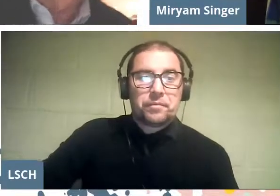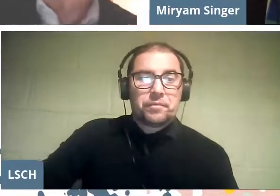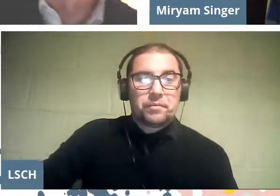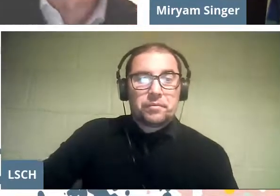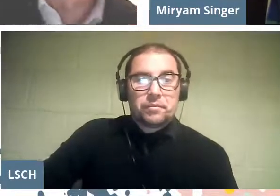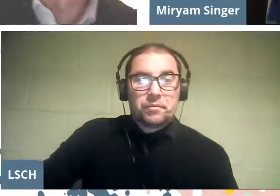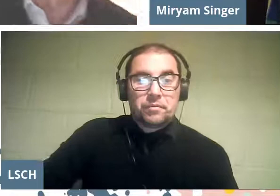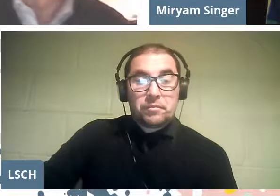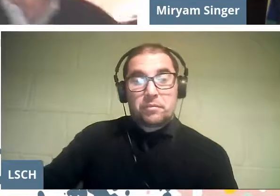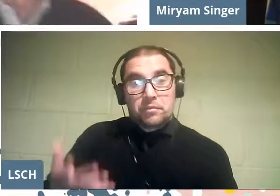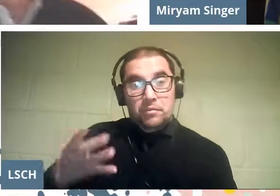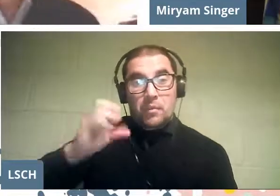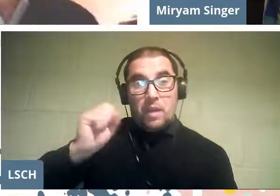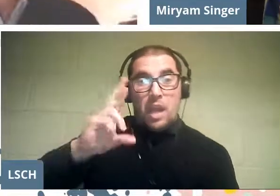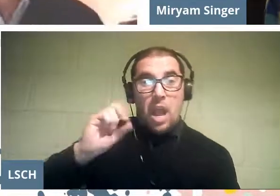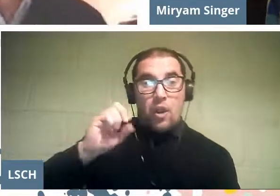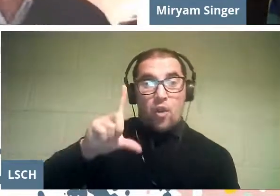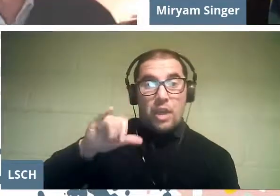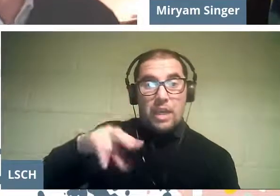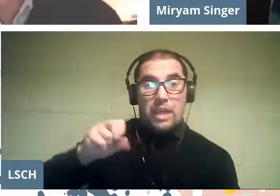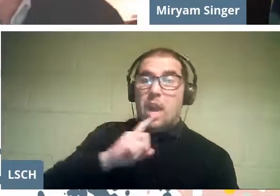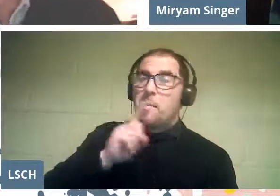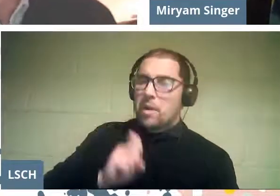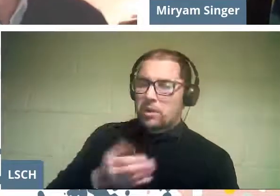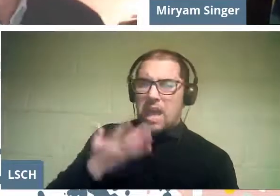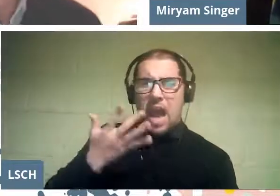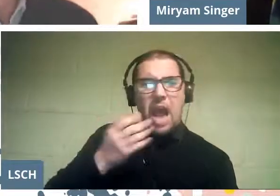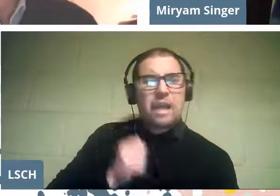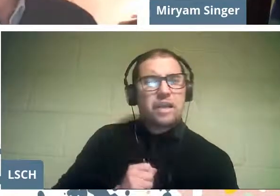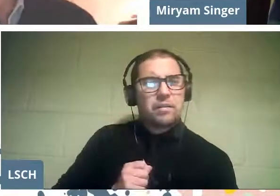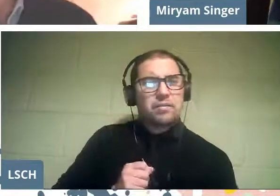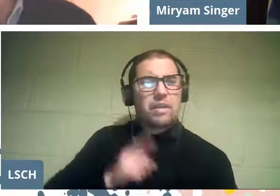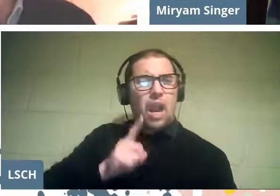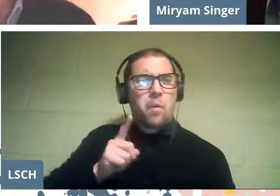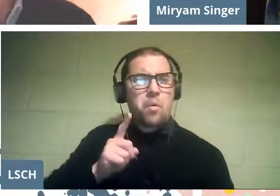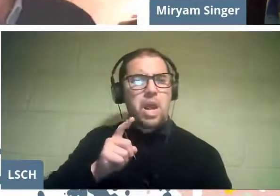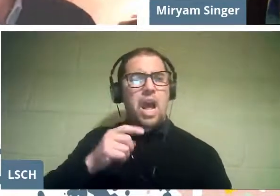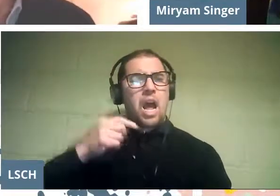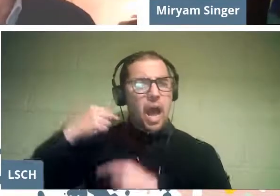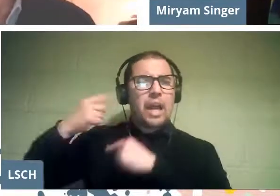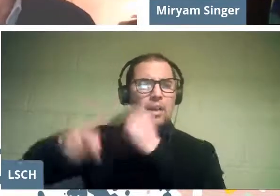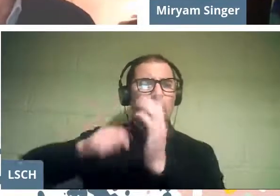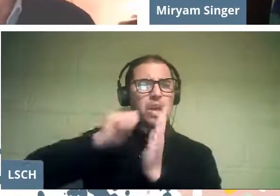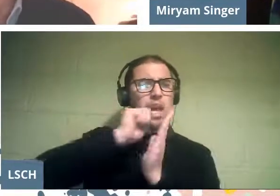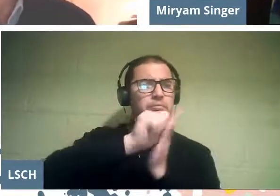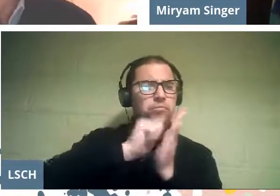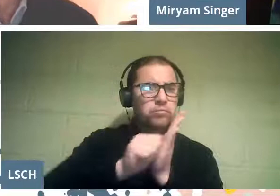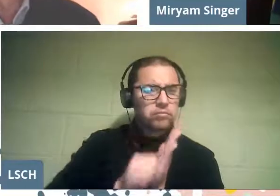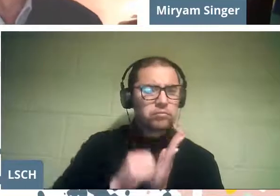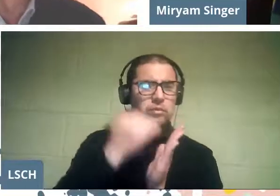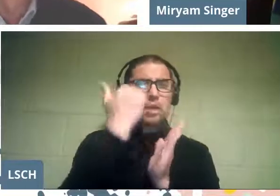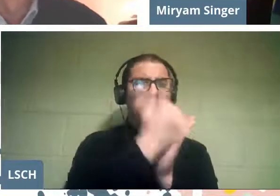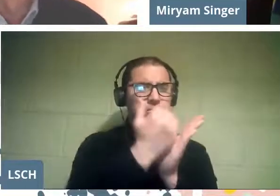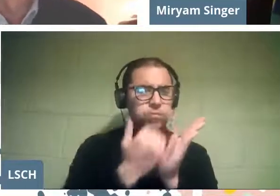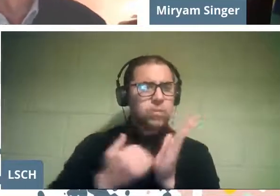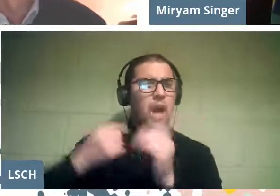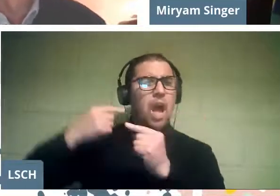Carolina asks, is there any systematization, historization of these educational processes